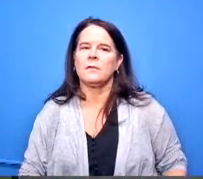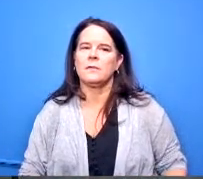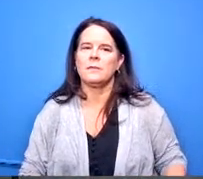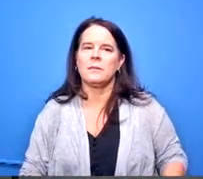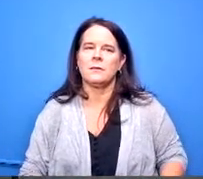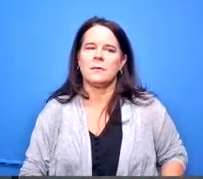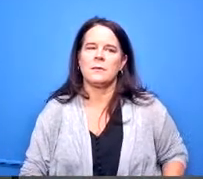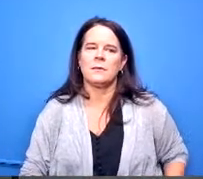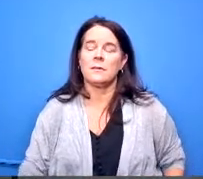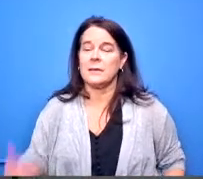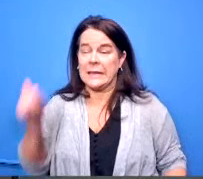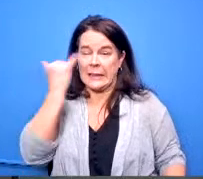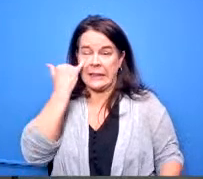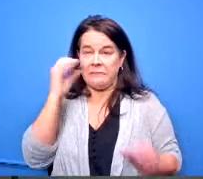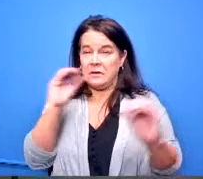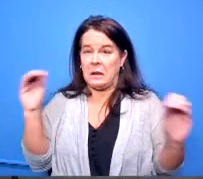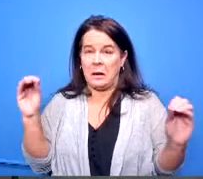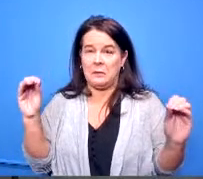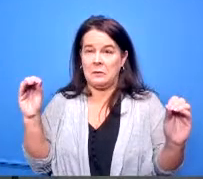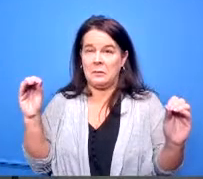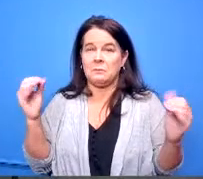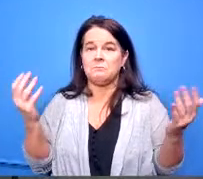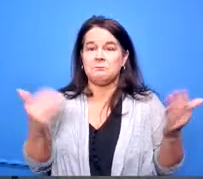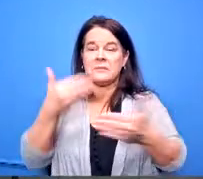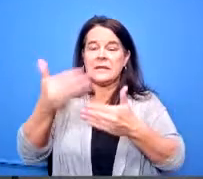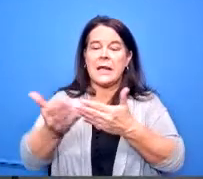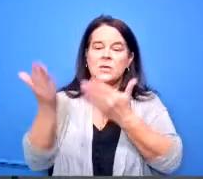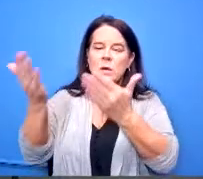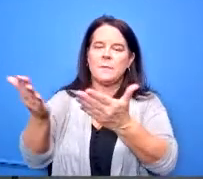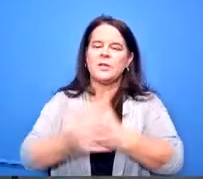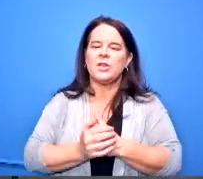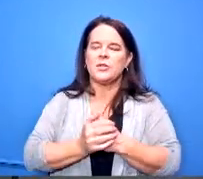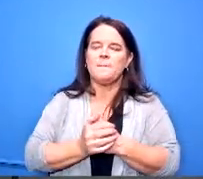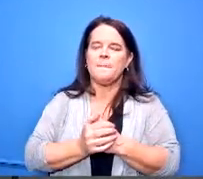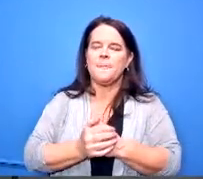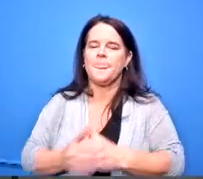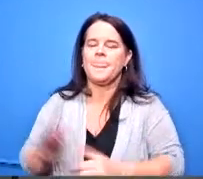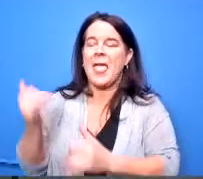if none we'll go to your next recommendation manchester united the last one is a